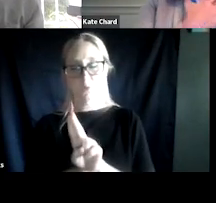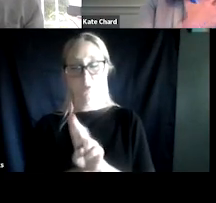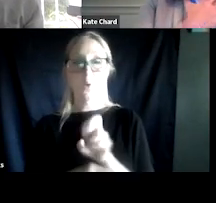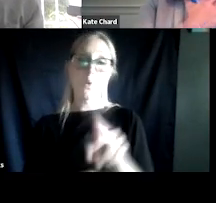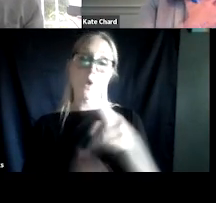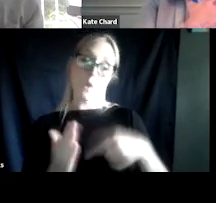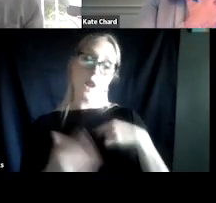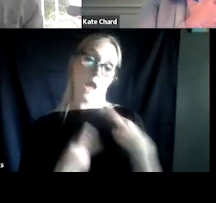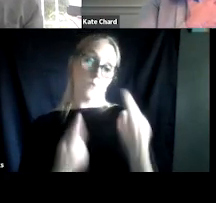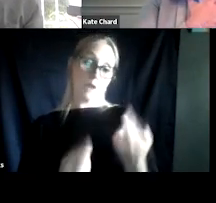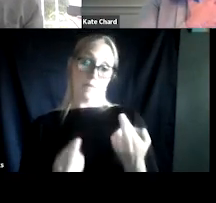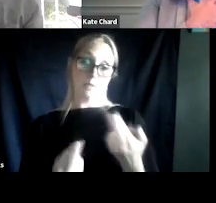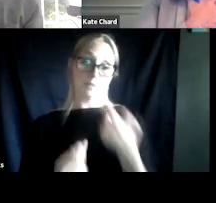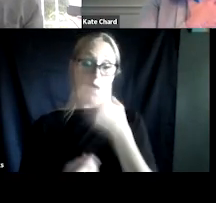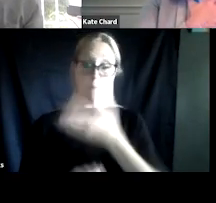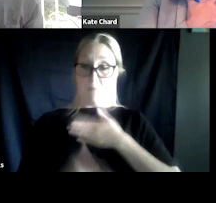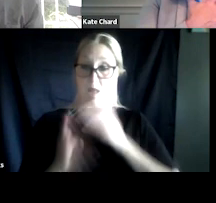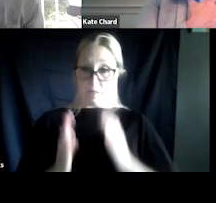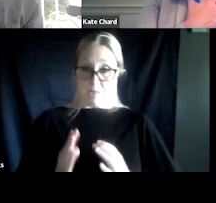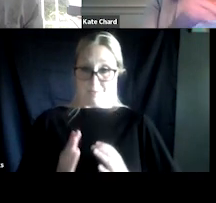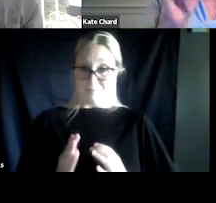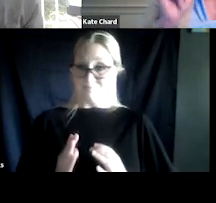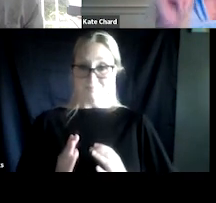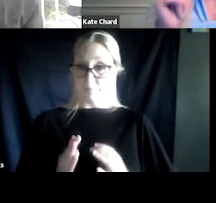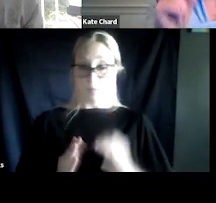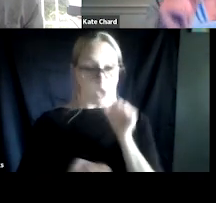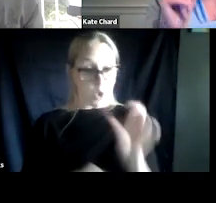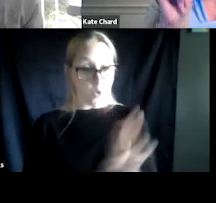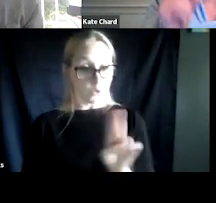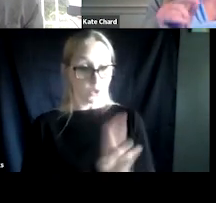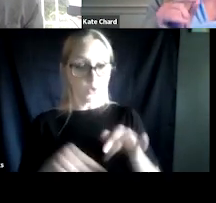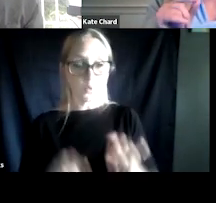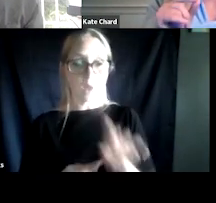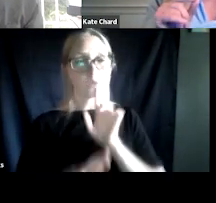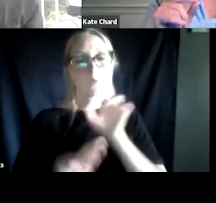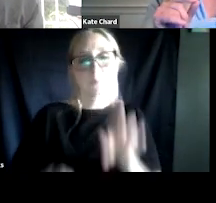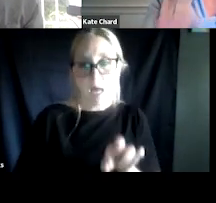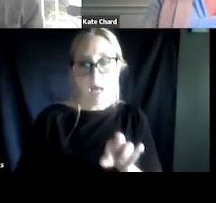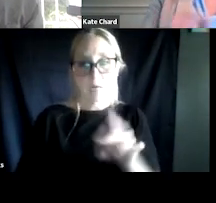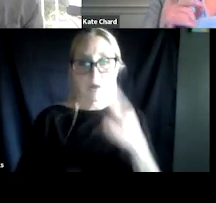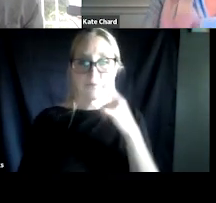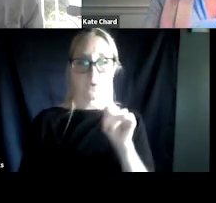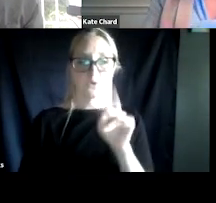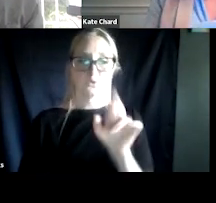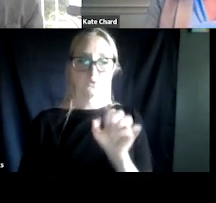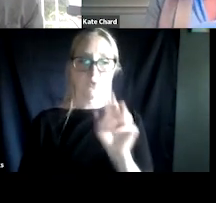to my clients to not use in response to traumatic cues or in response to session